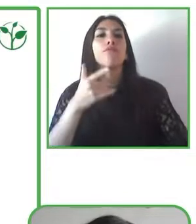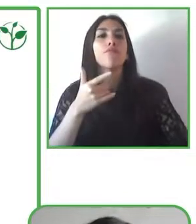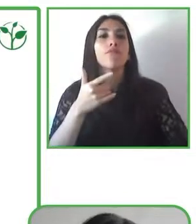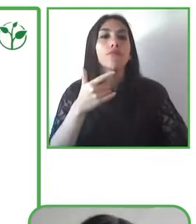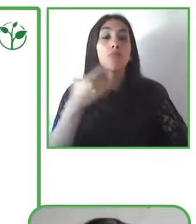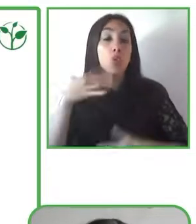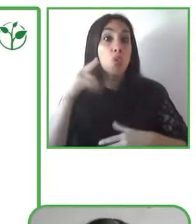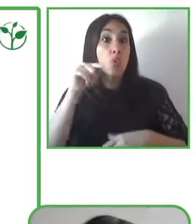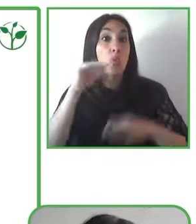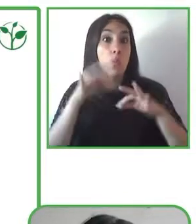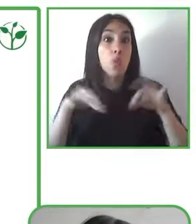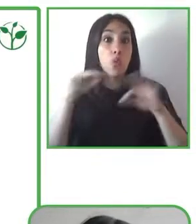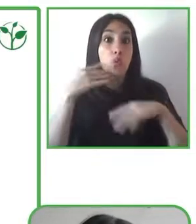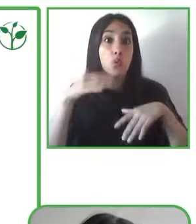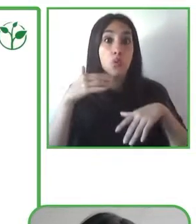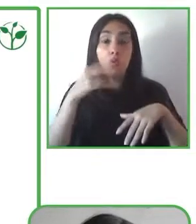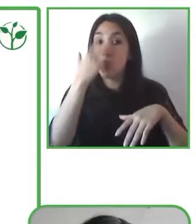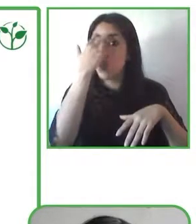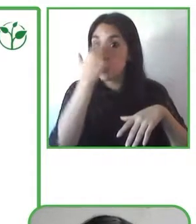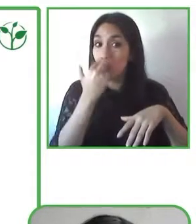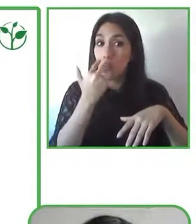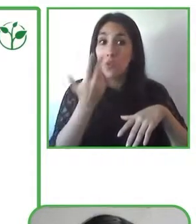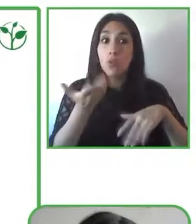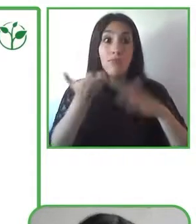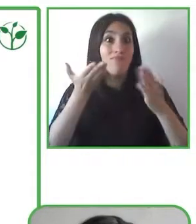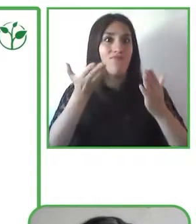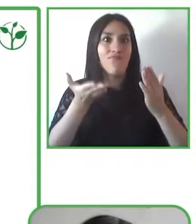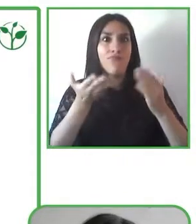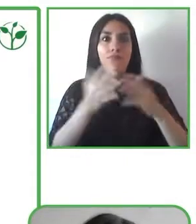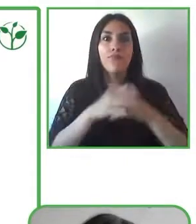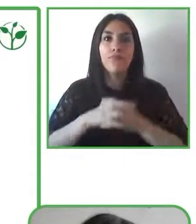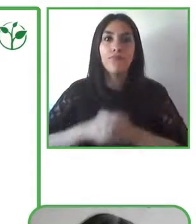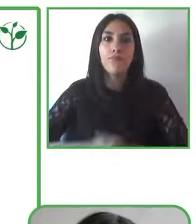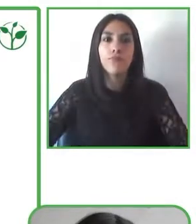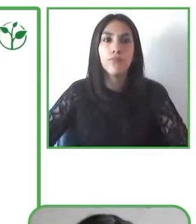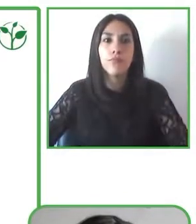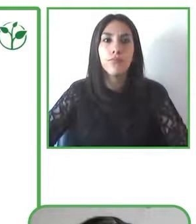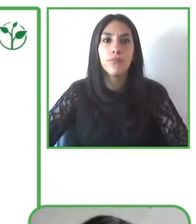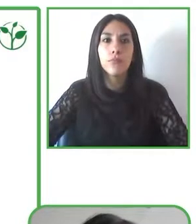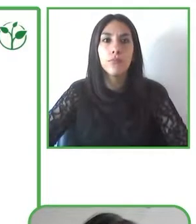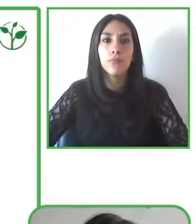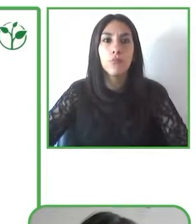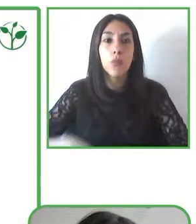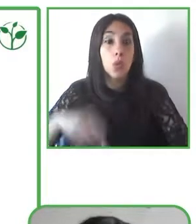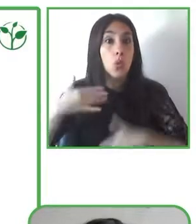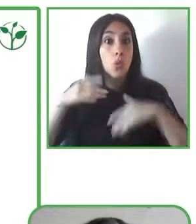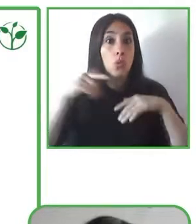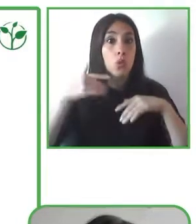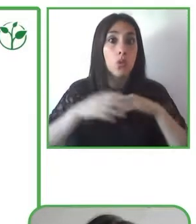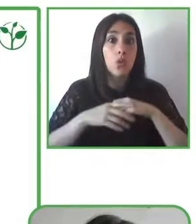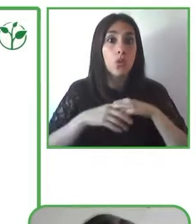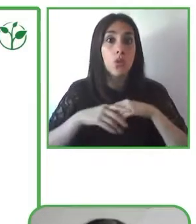visual disabilities or who are blind but it’s also a very powerful tool for to increase literacy